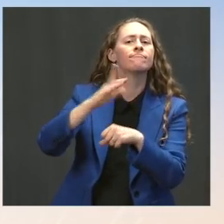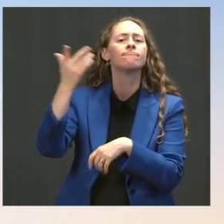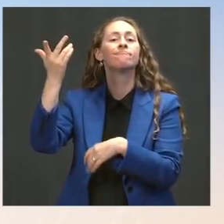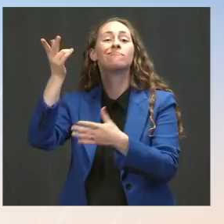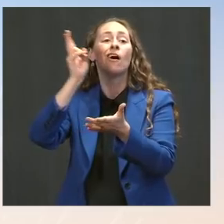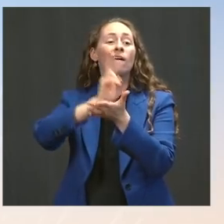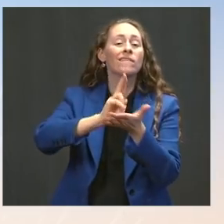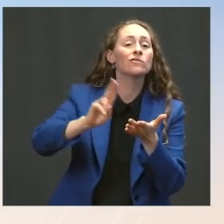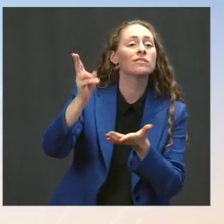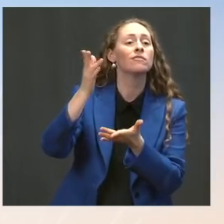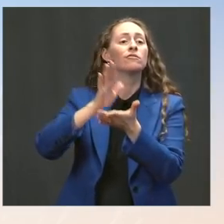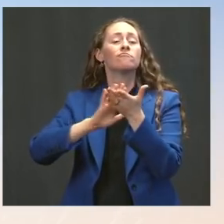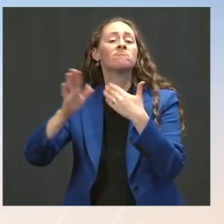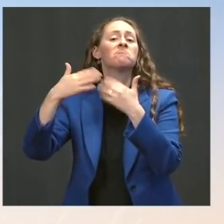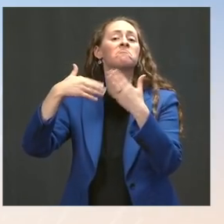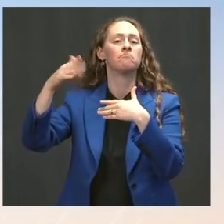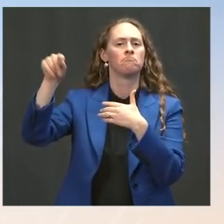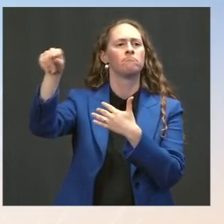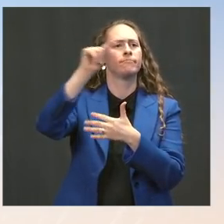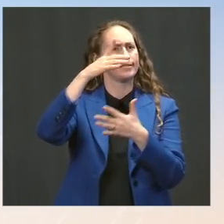and do the people around the President fear